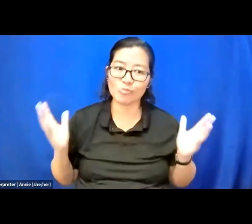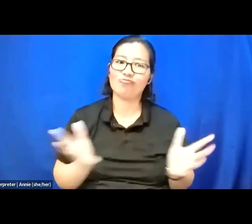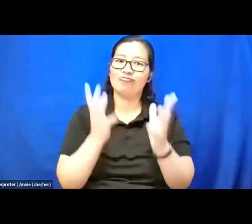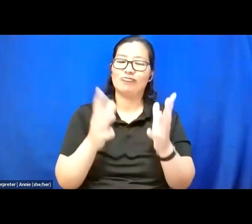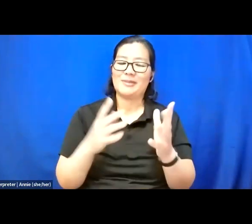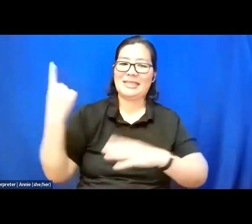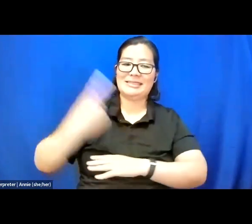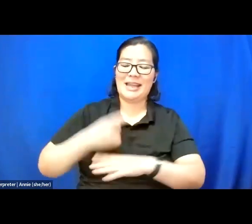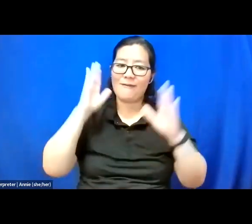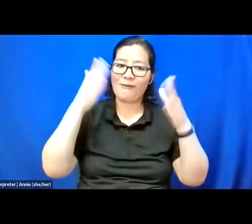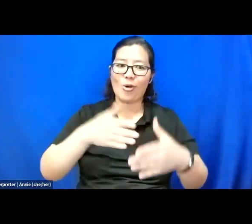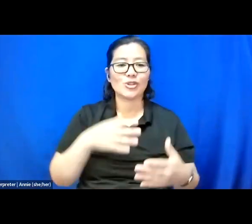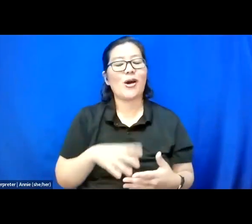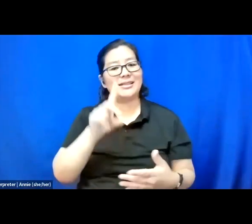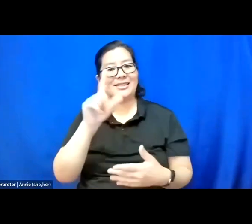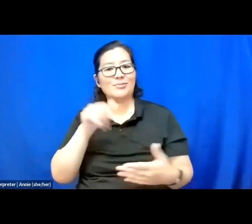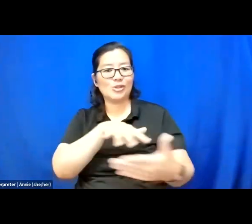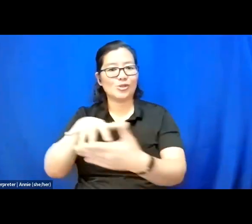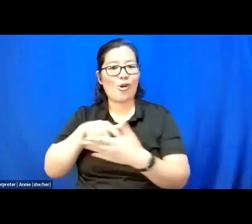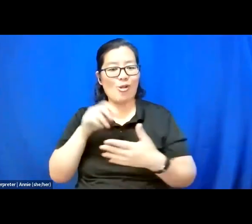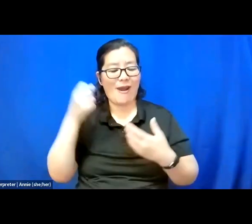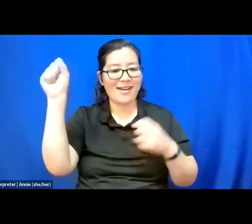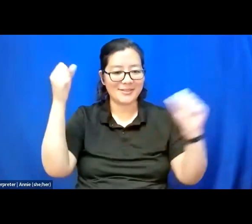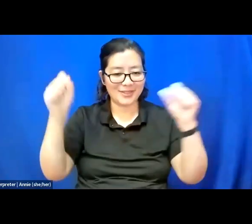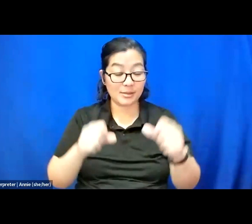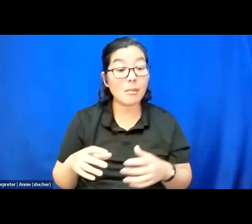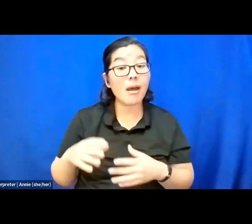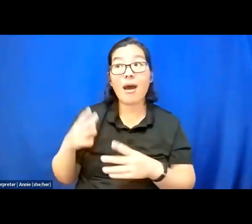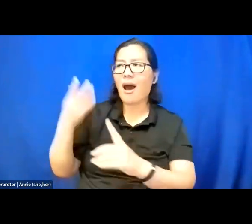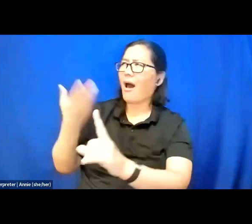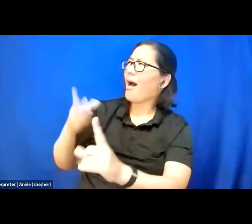of disability scholar activism, a leader who has opened up opportunities and spaces